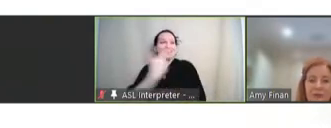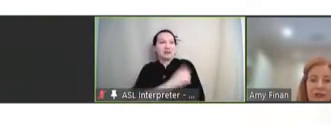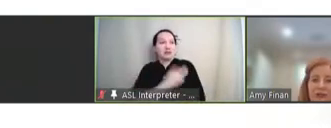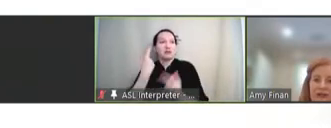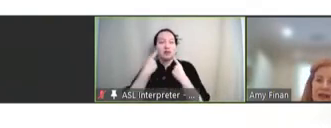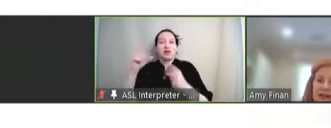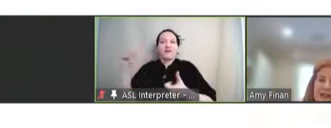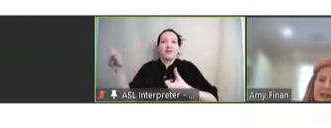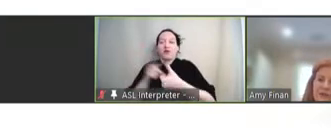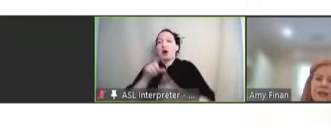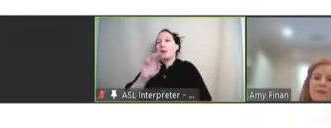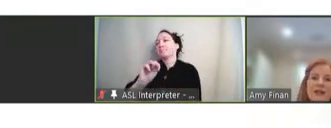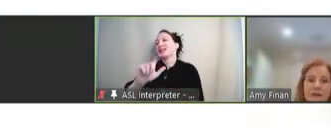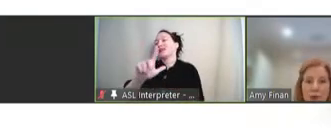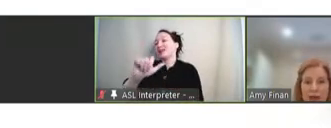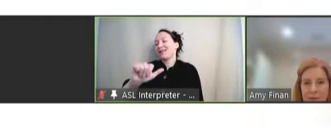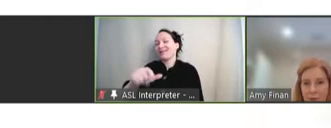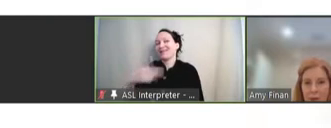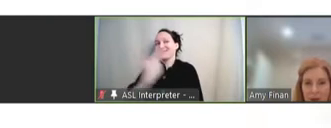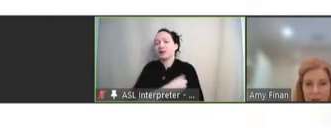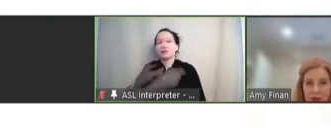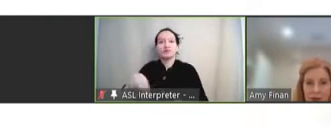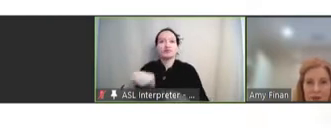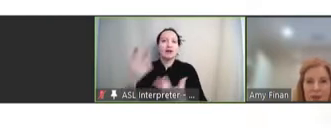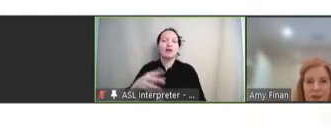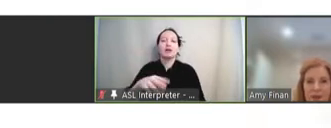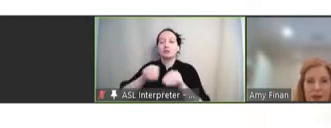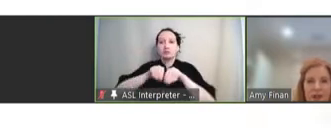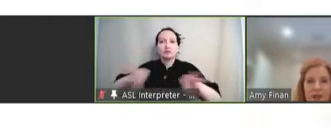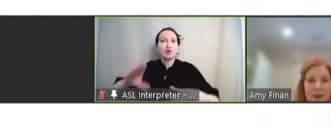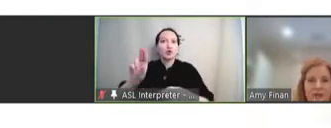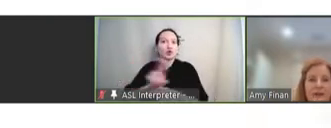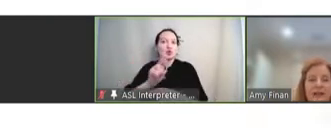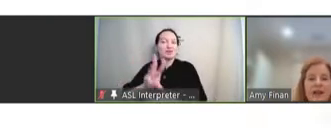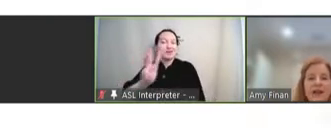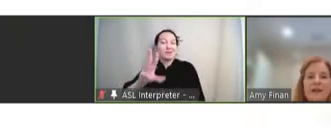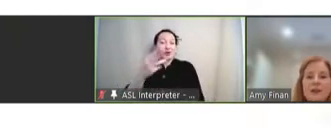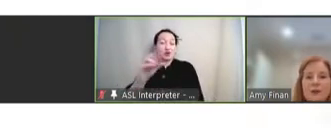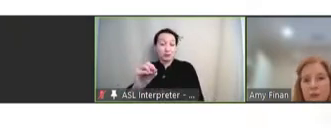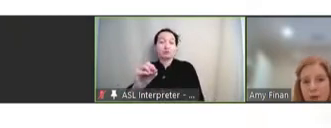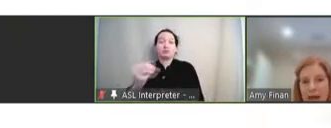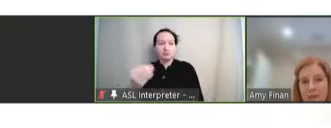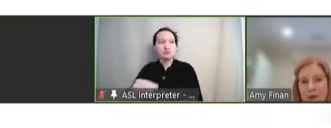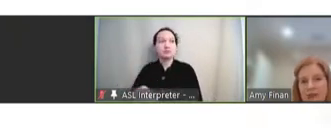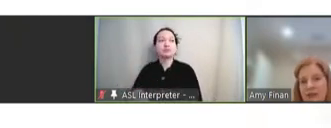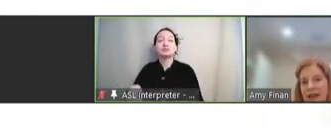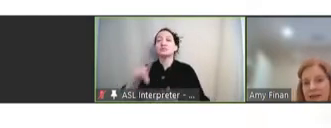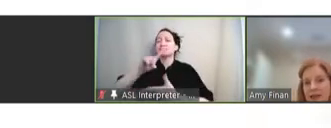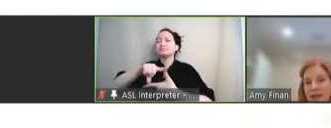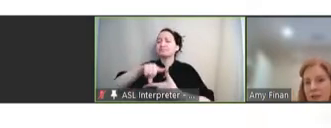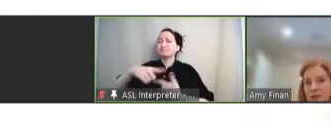malaria vaccine recommended for widespread use by the WHO. This groundbreaking vaccine was